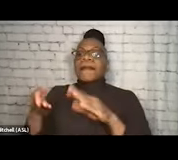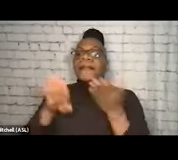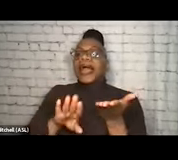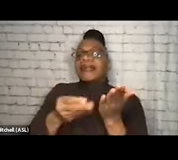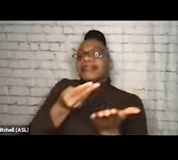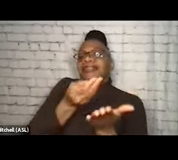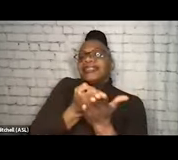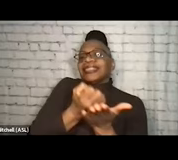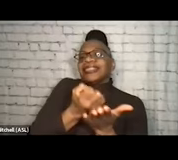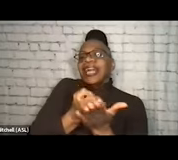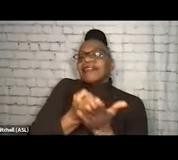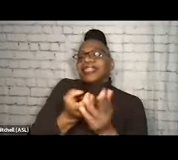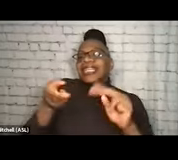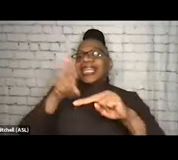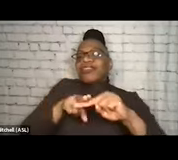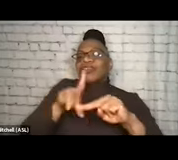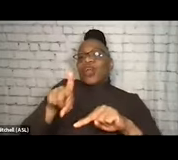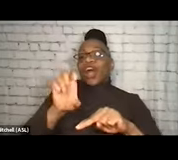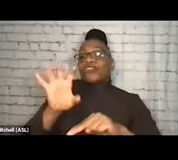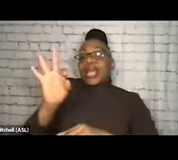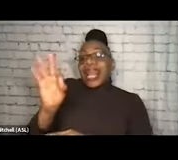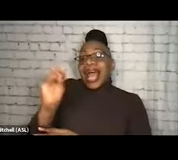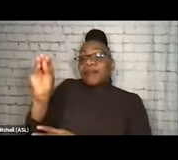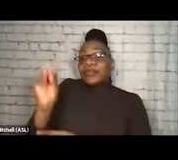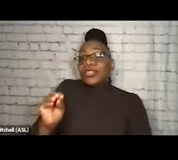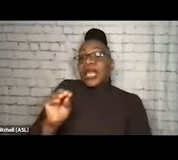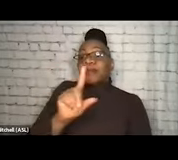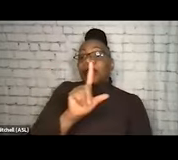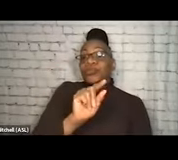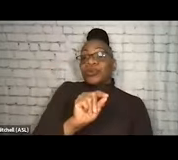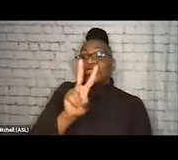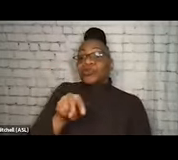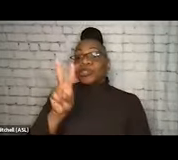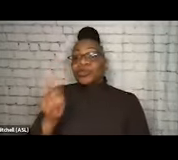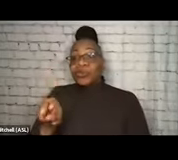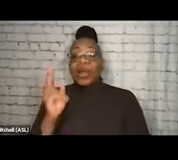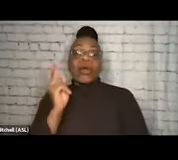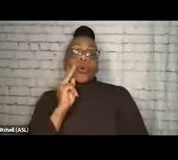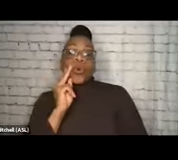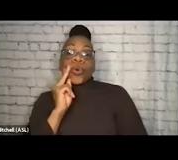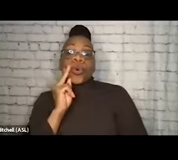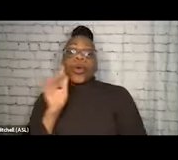increased 109%, and by 2022, smoking was the most commonly documented route of use